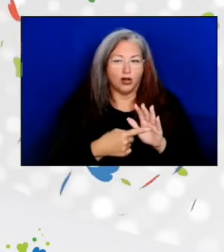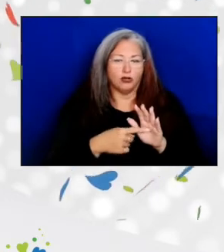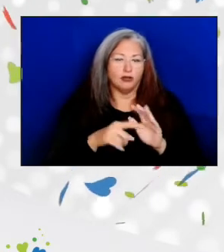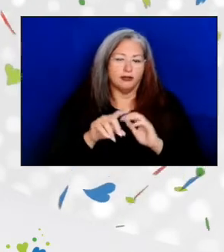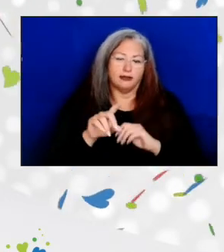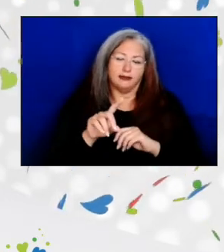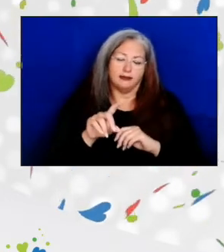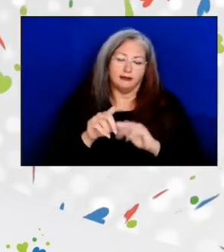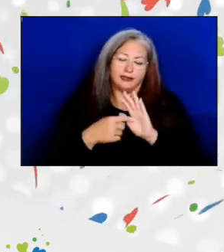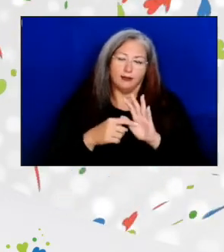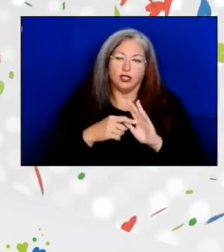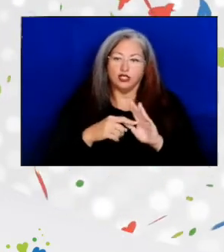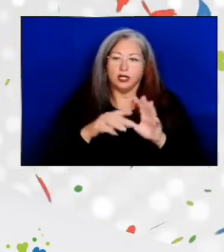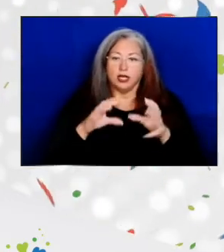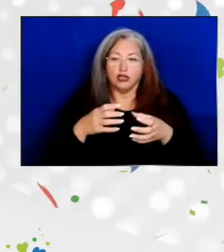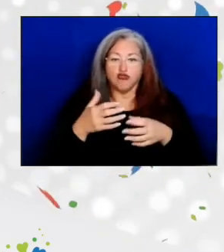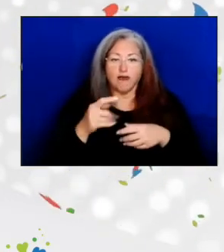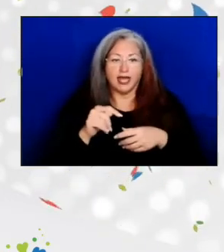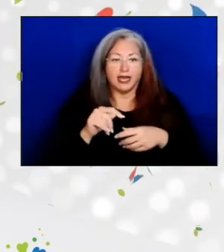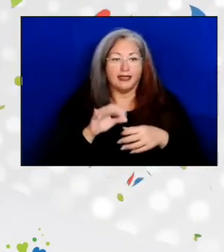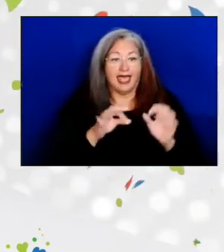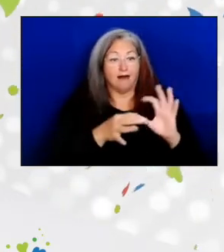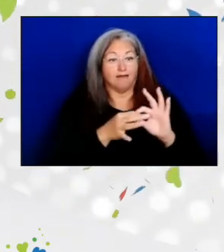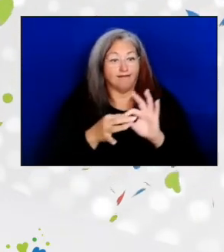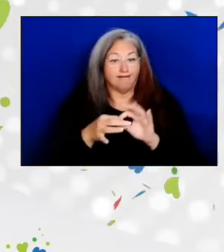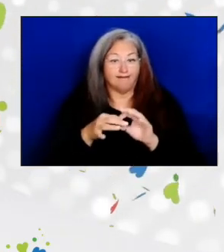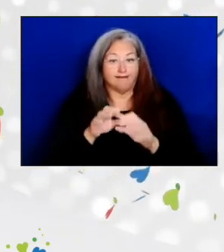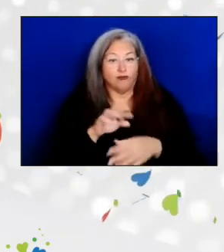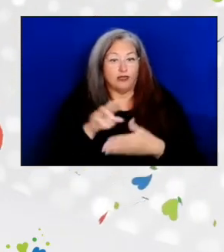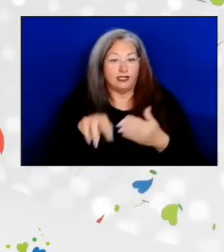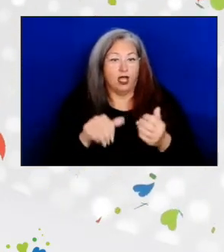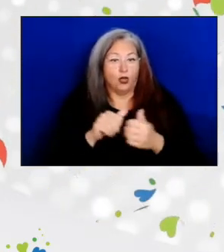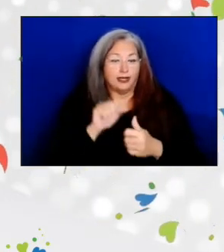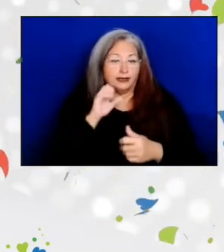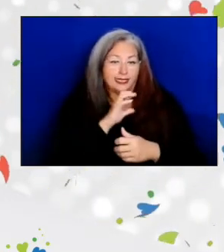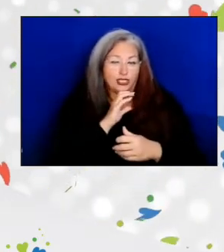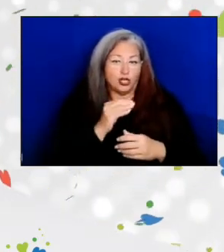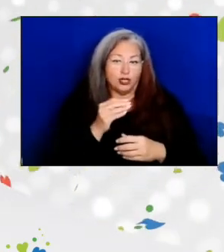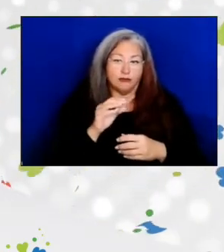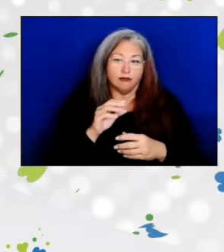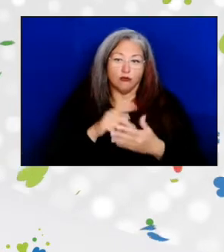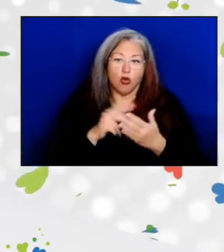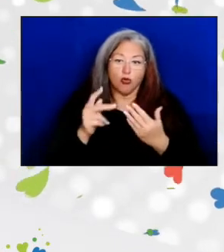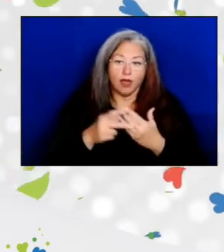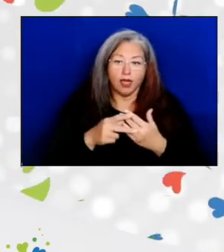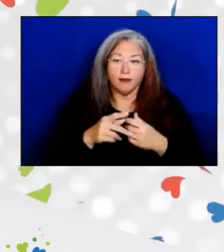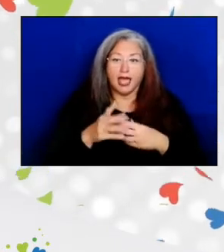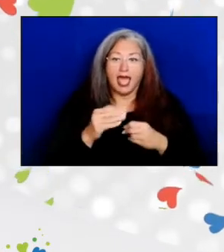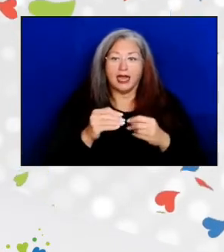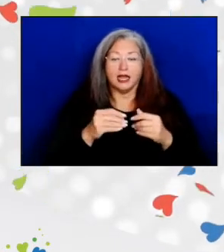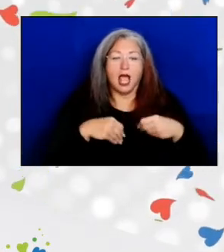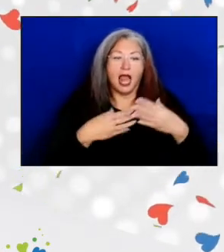that resulted in the Senior Nutrition Program, allowing for the testing of new delivery and practice